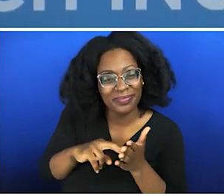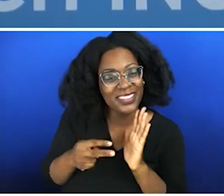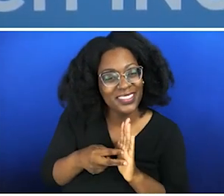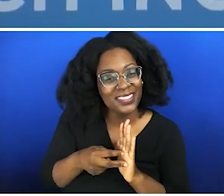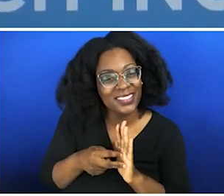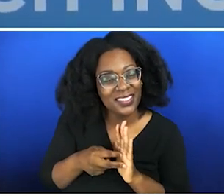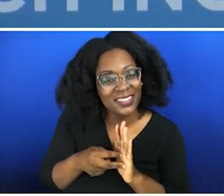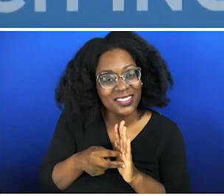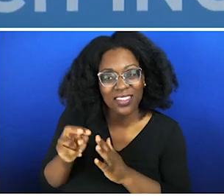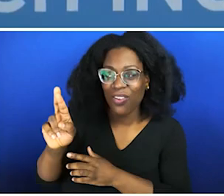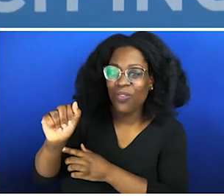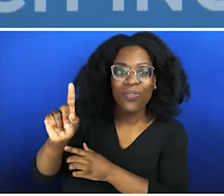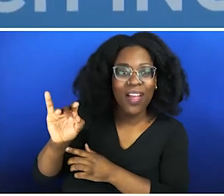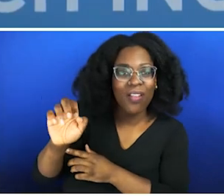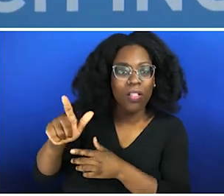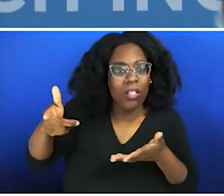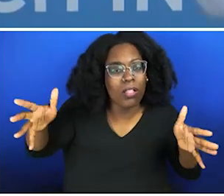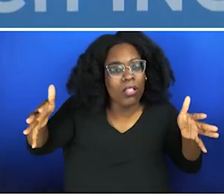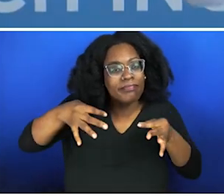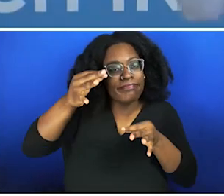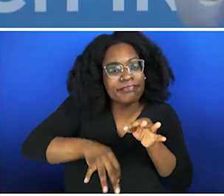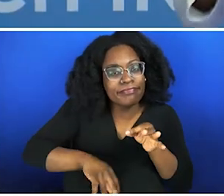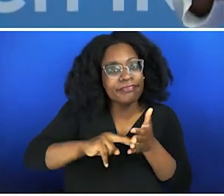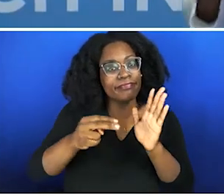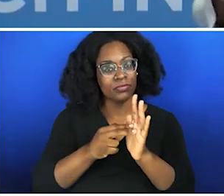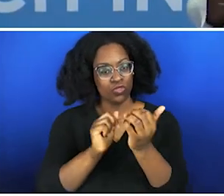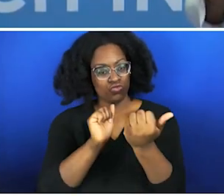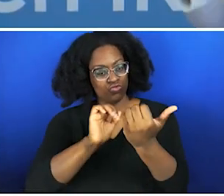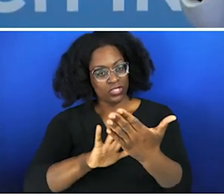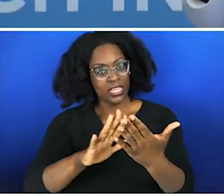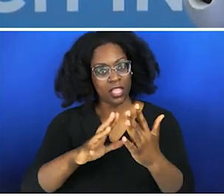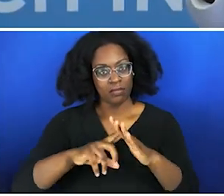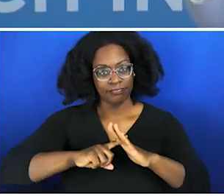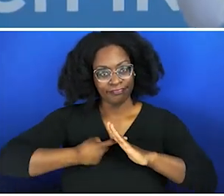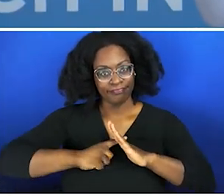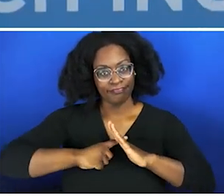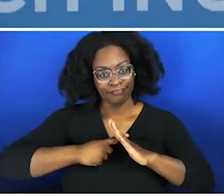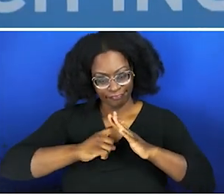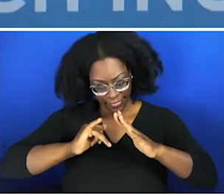that we use in organic chemistry, which I did take, I am a nerd as well. Radical just